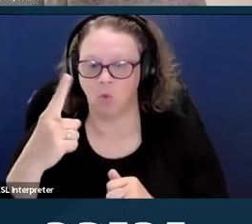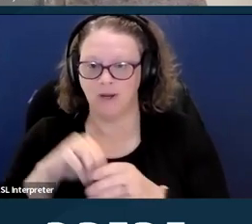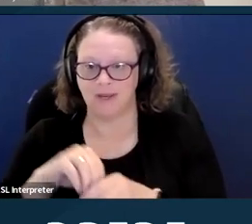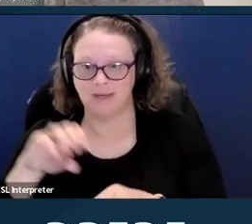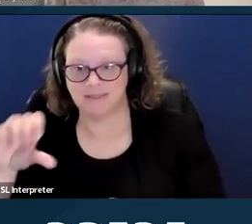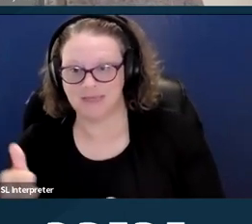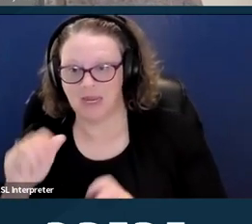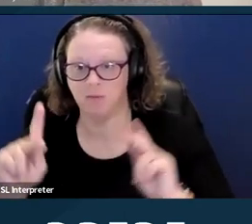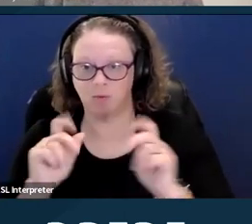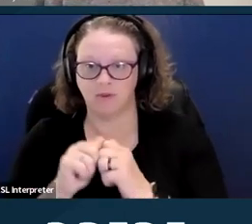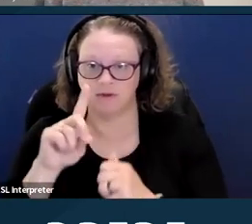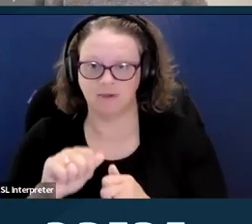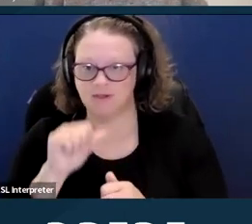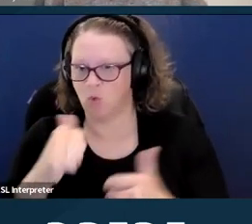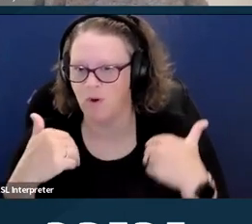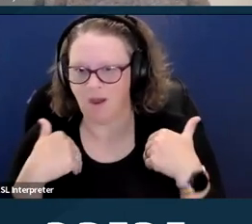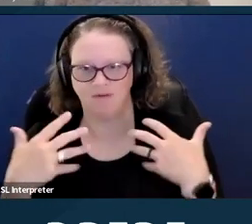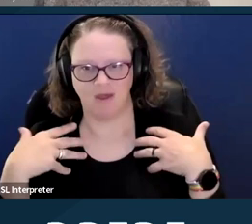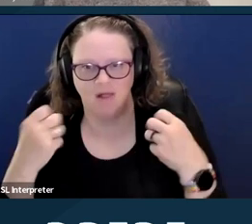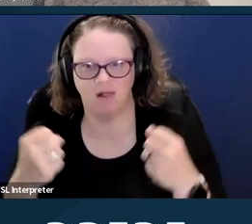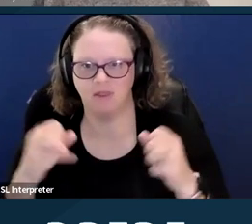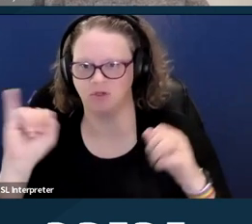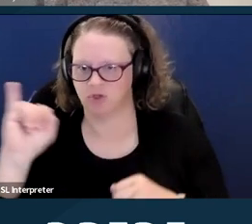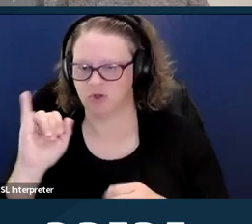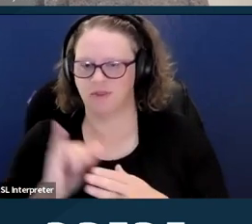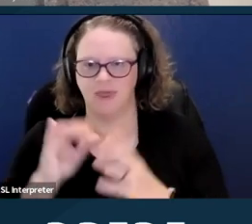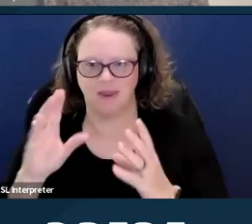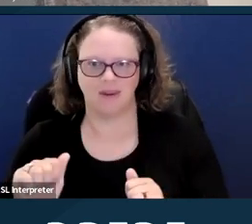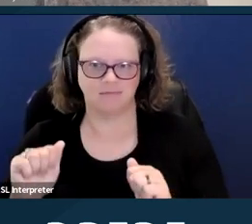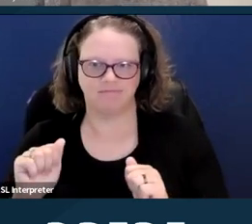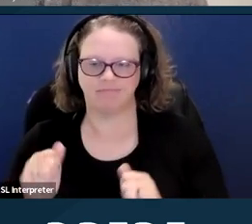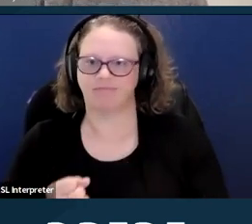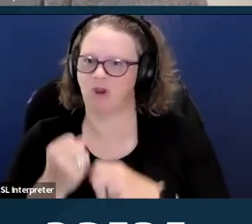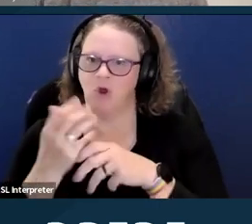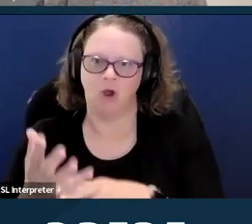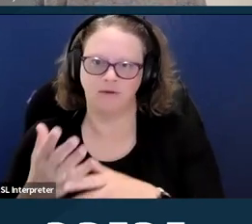which can contribute to the cost of an abortion being prohibitive.